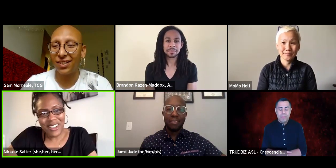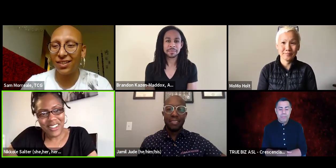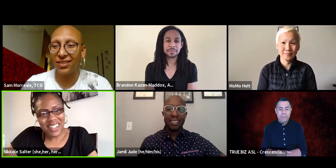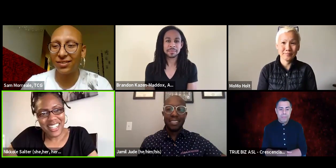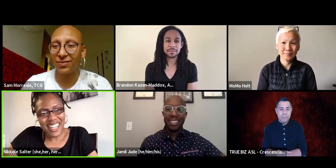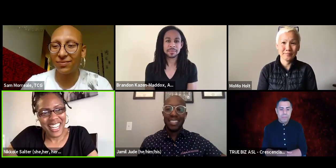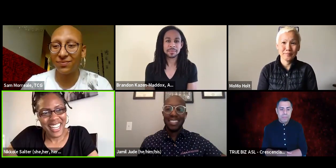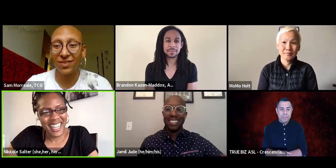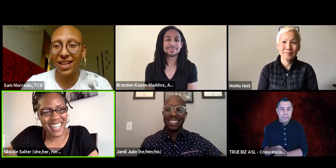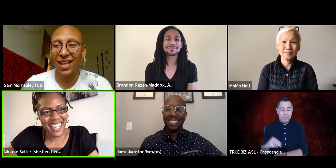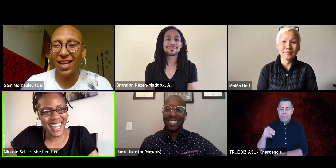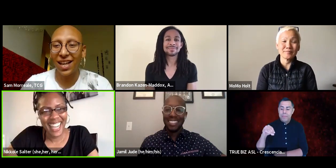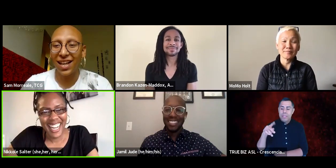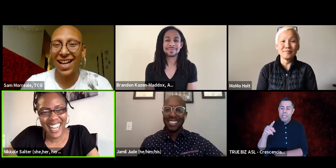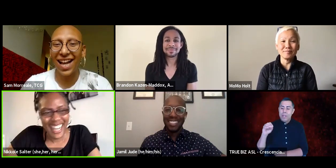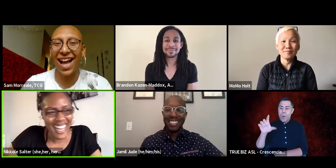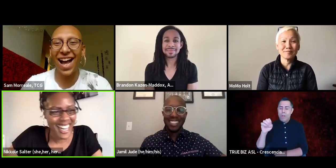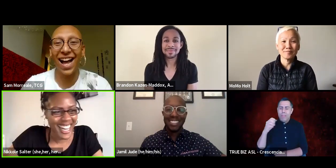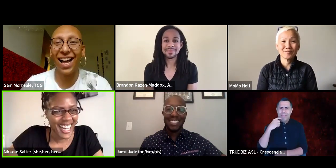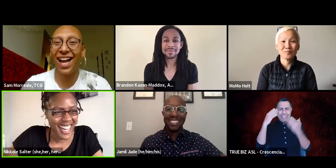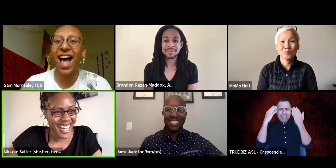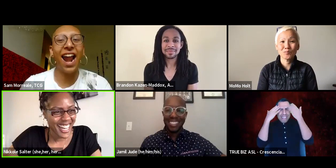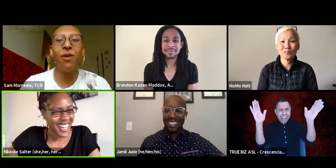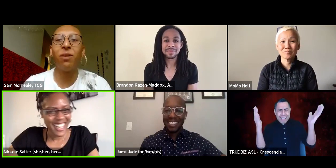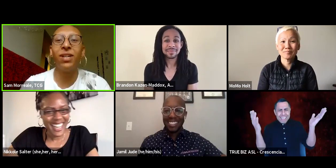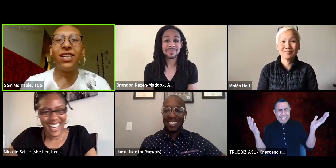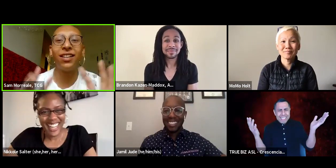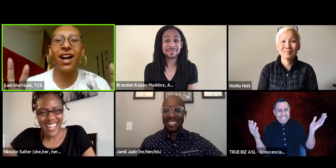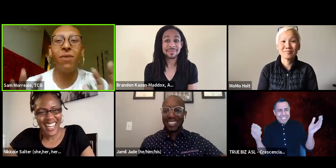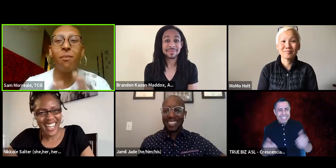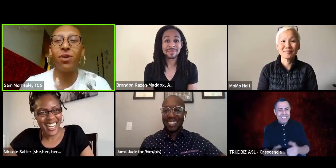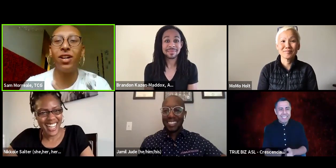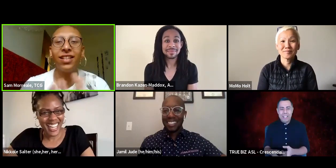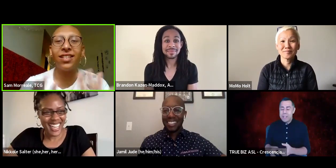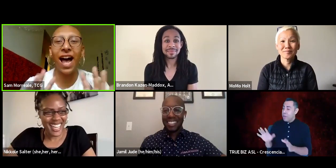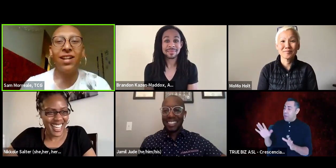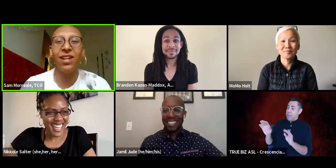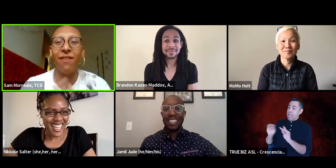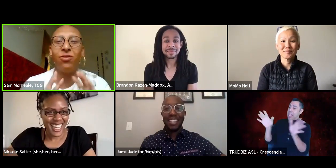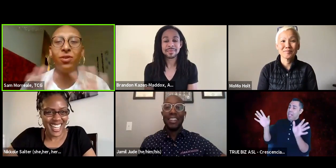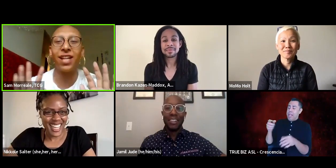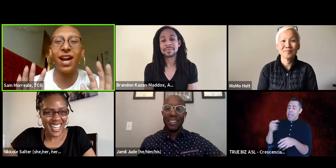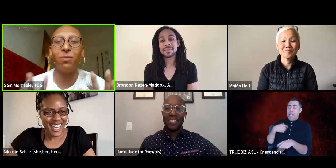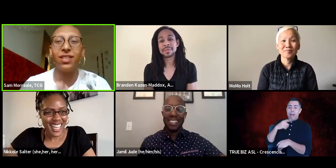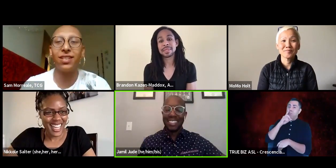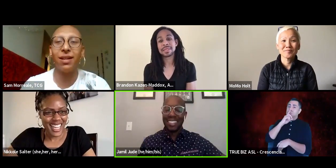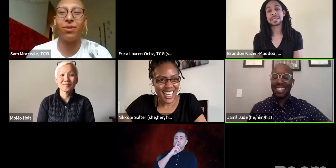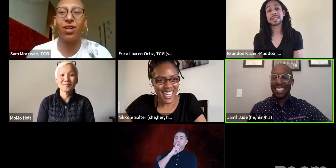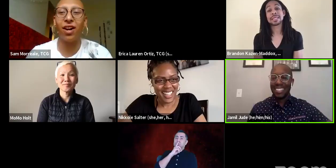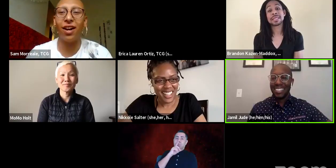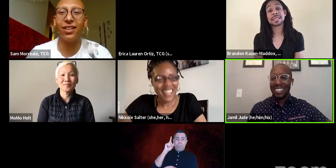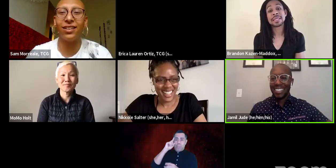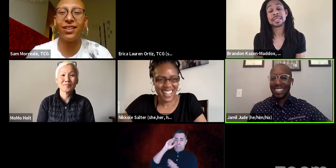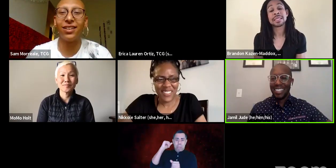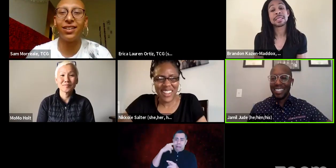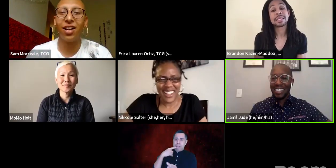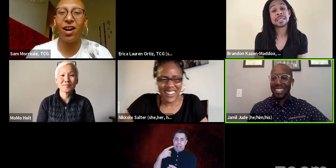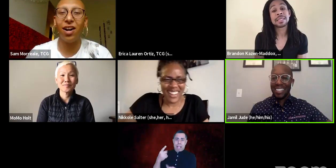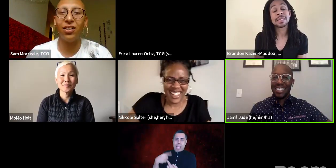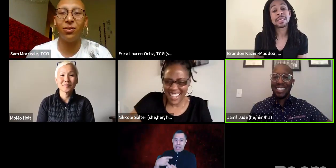Man, I don't know. And I wanna be clear, I'm not putting this, I have no desire-- (muffled speaking)